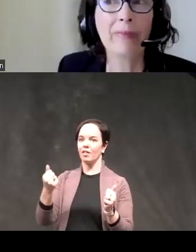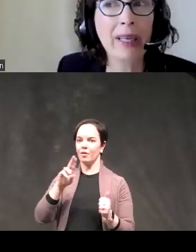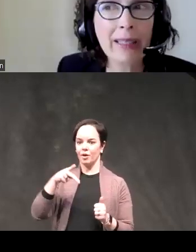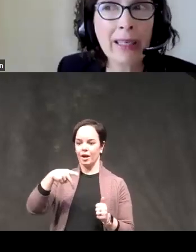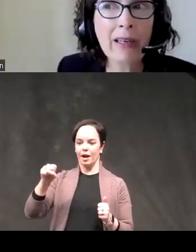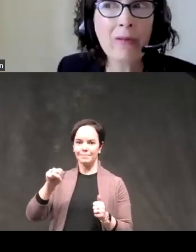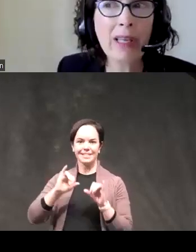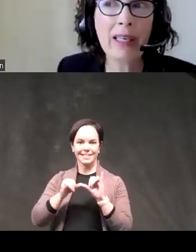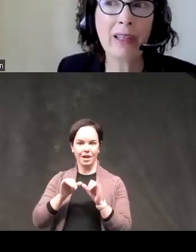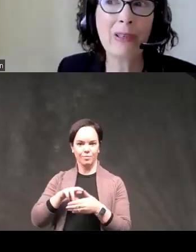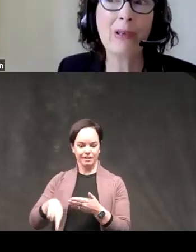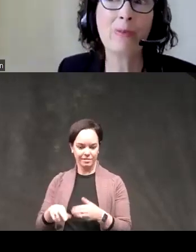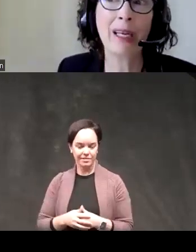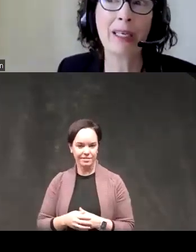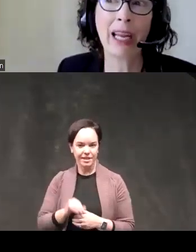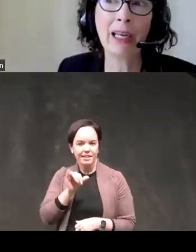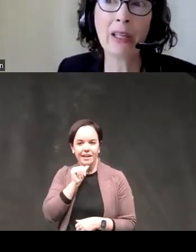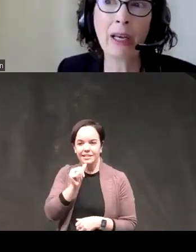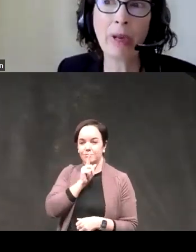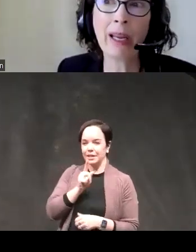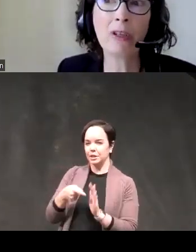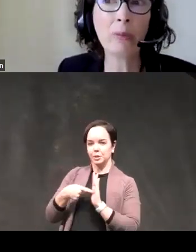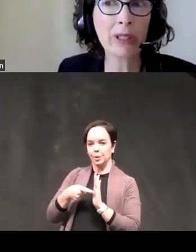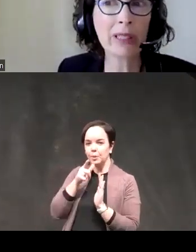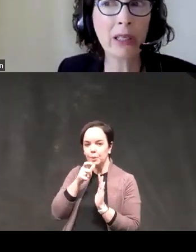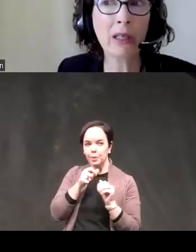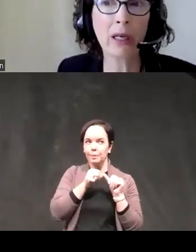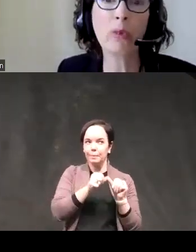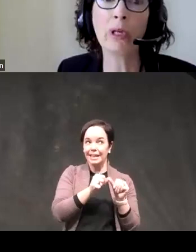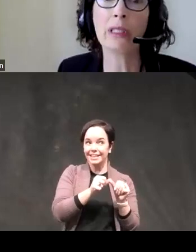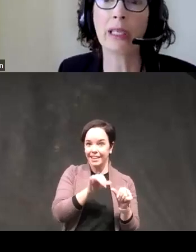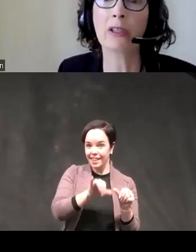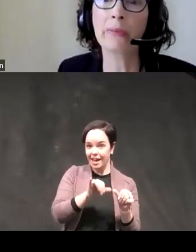it didn't really tell us who maintained that behavior but still an important signal